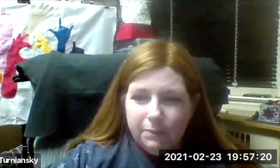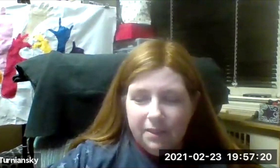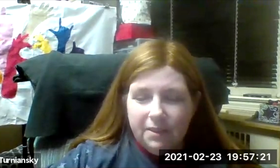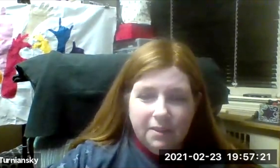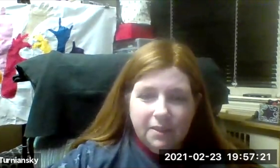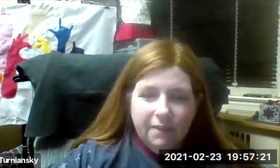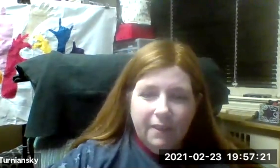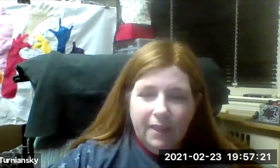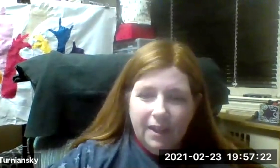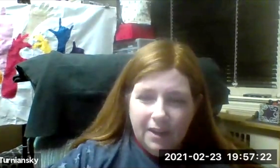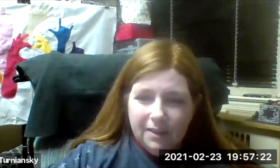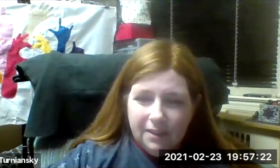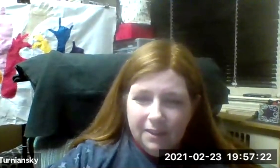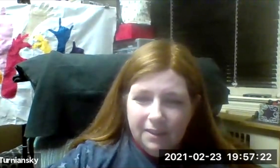accommodated.